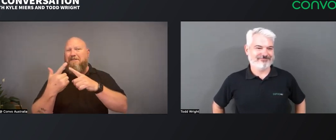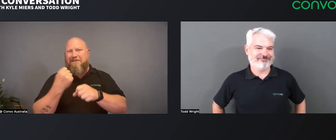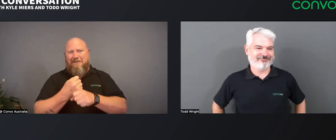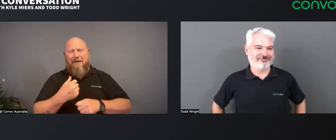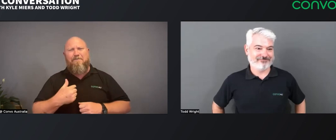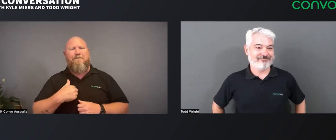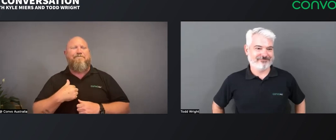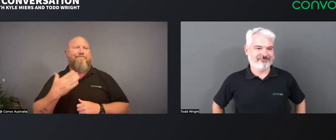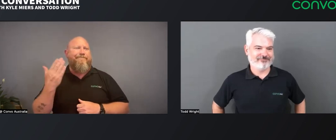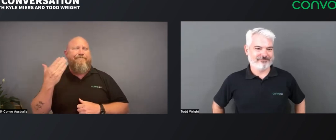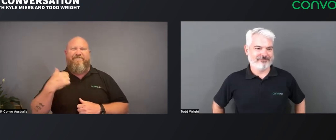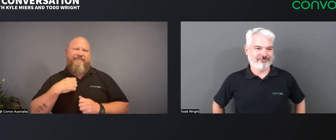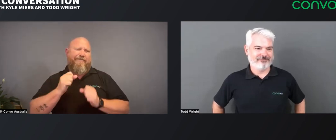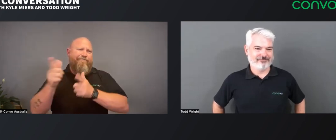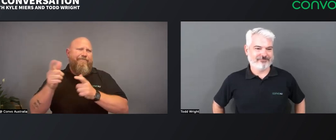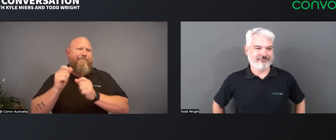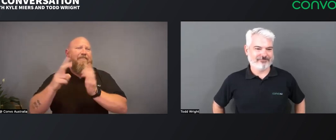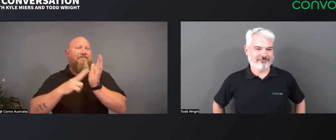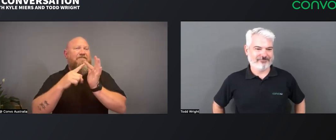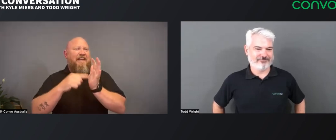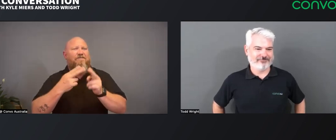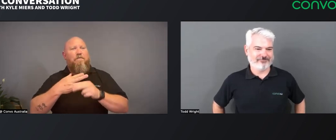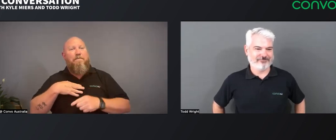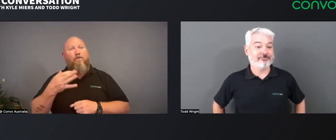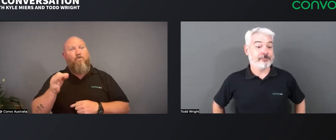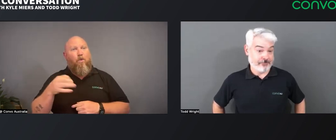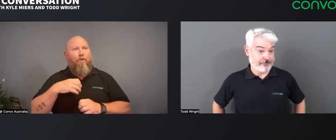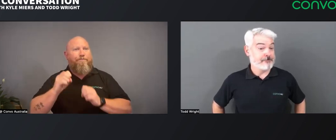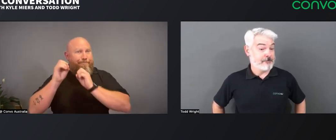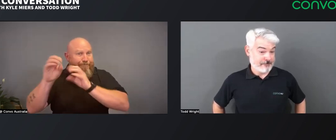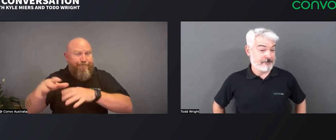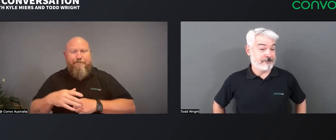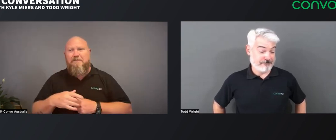I'd like to share with you one of my experiences. I would take my dog to the vet.